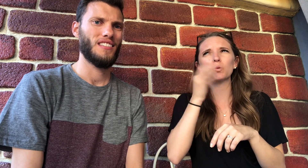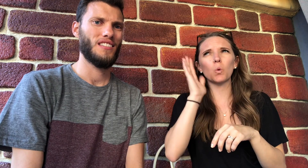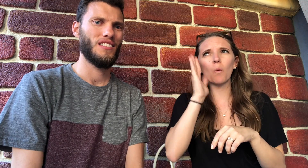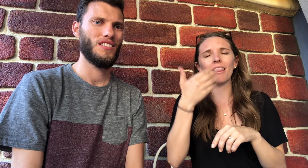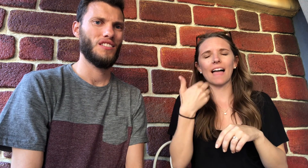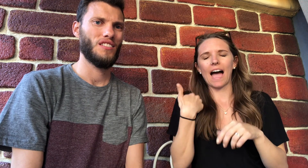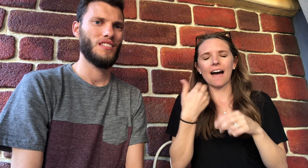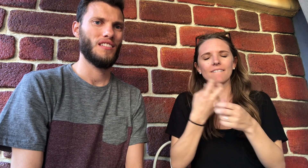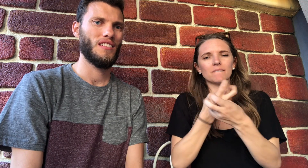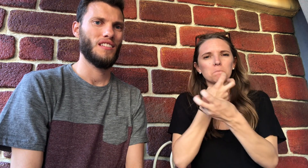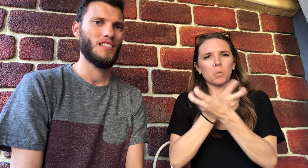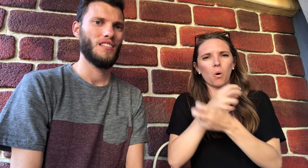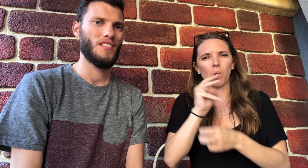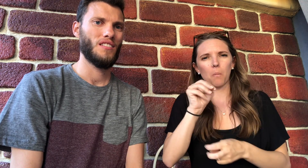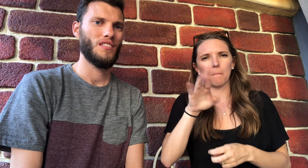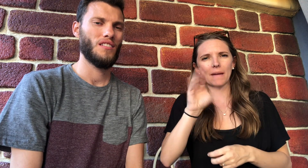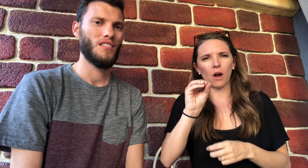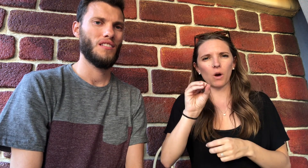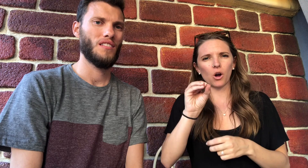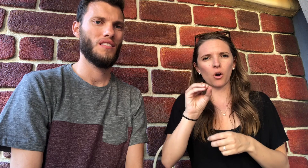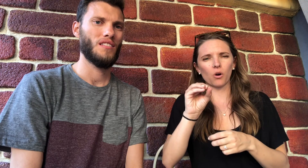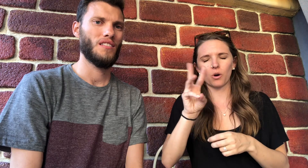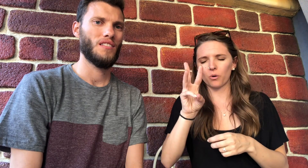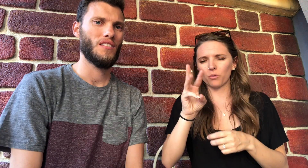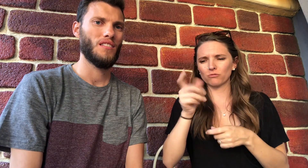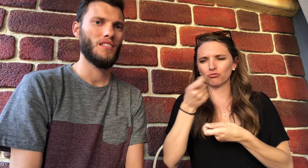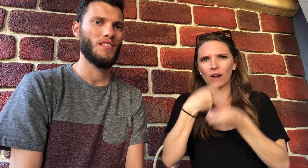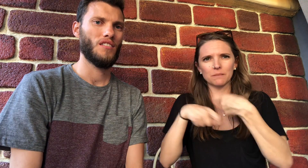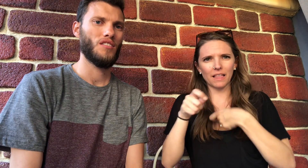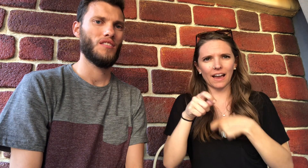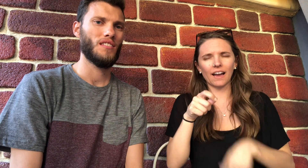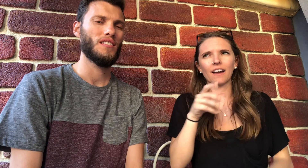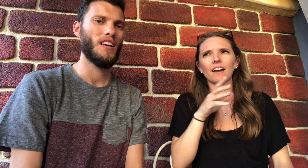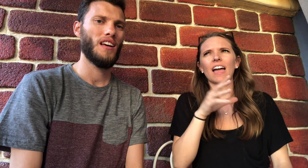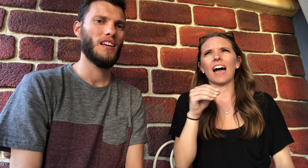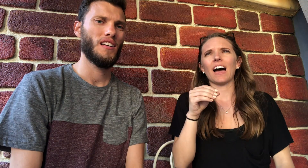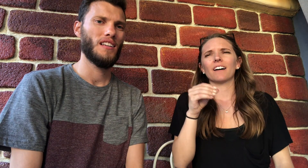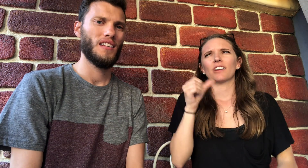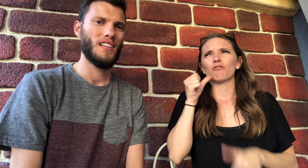or was about to have a bone marrow transplant.